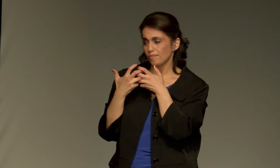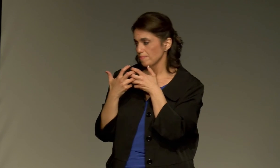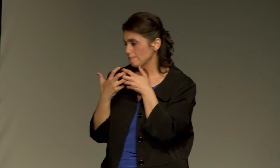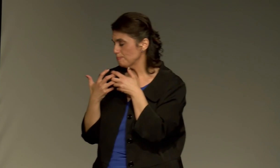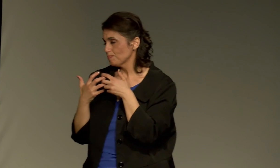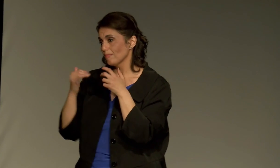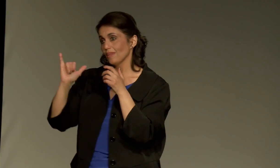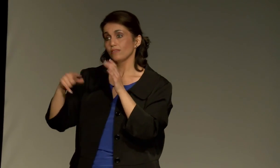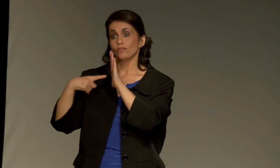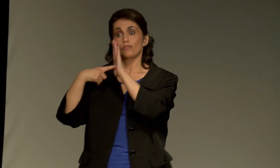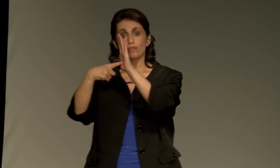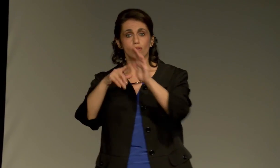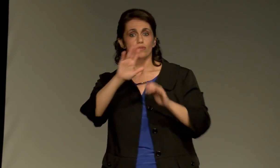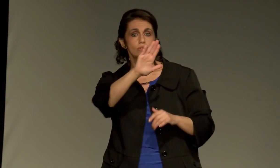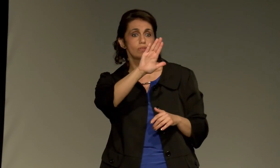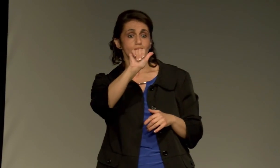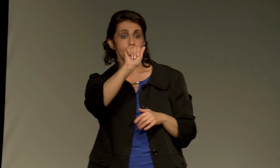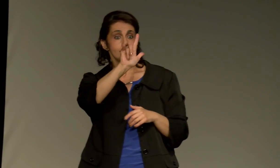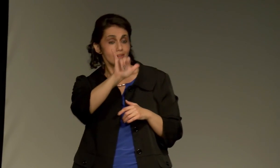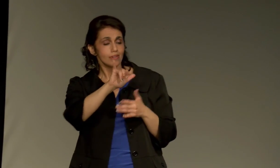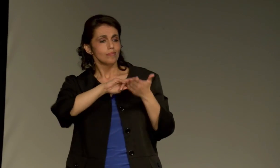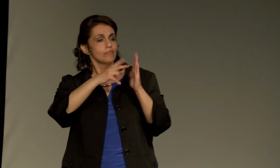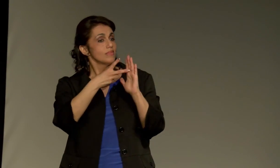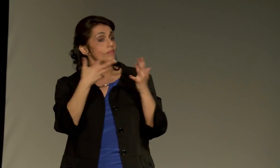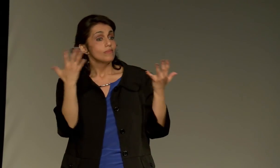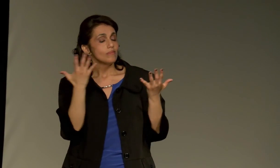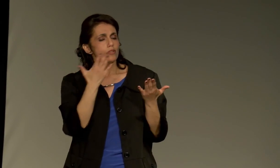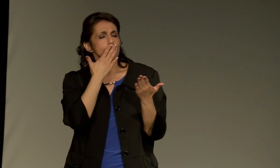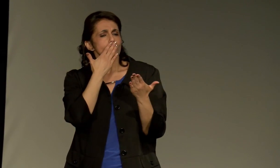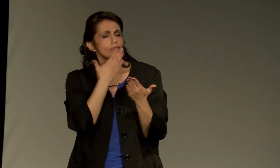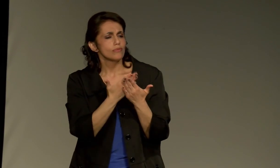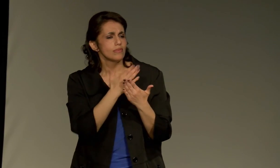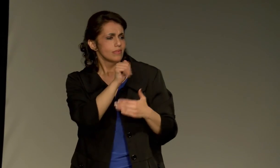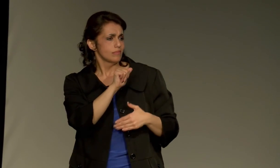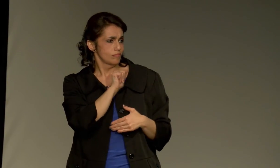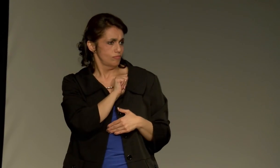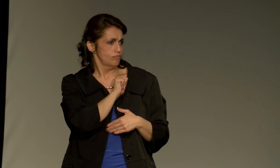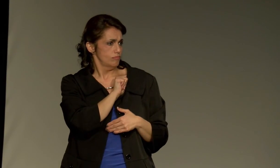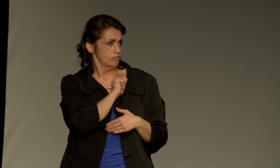The important thing is to meet the deaf person where they are, and show by your allied behavior